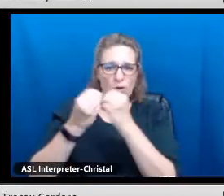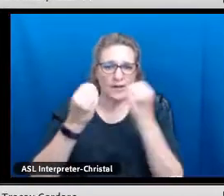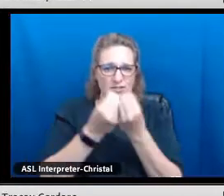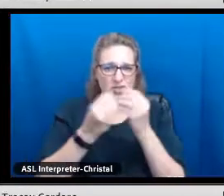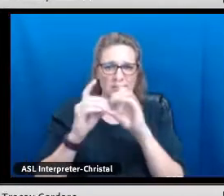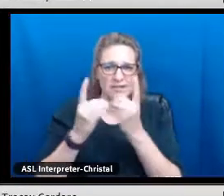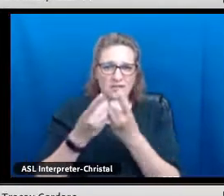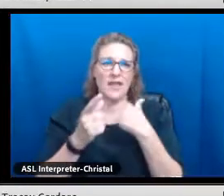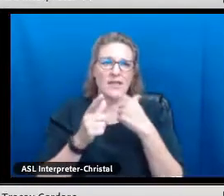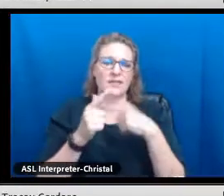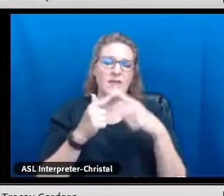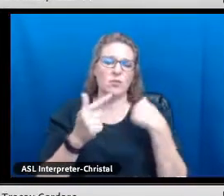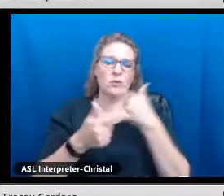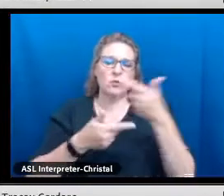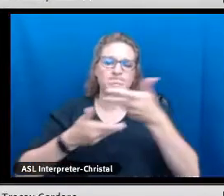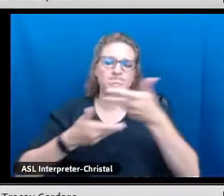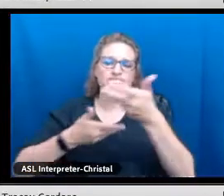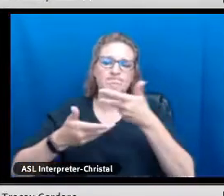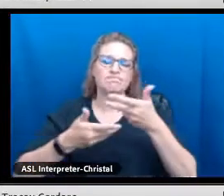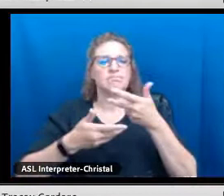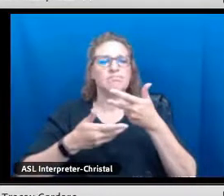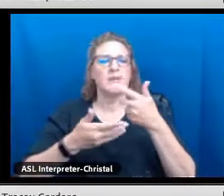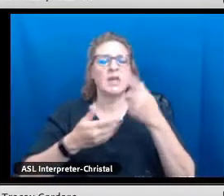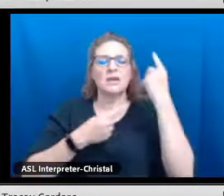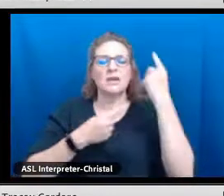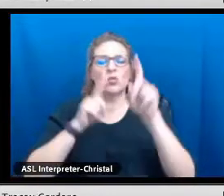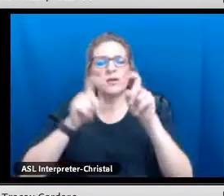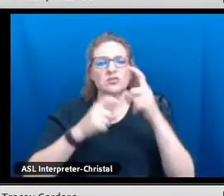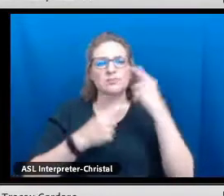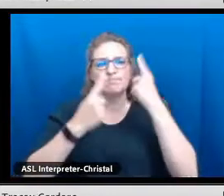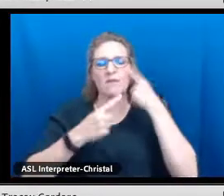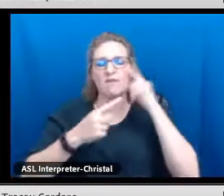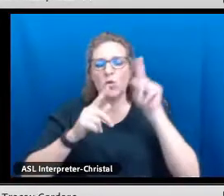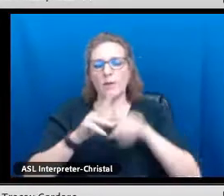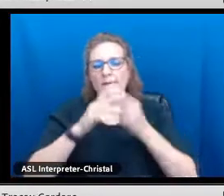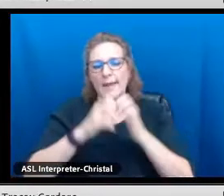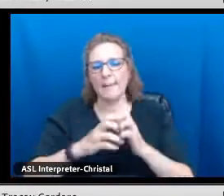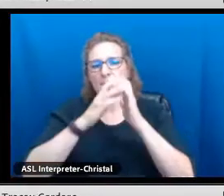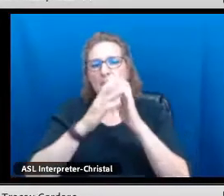or districts and after that, we're going to engage in discussing across panelists some